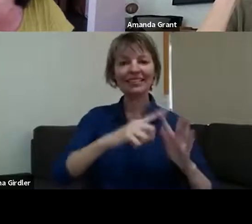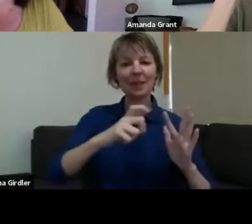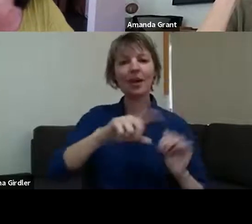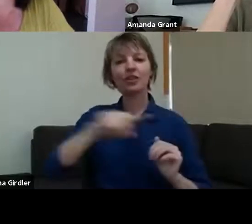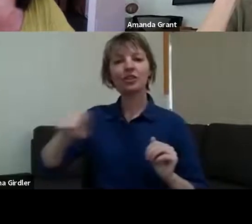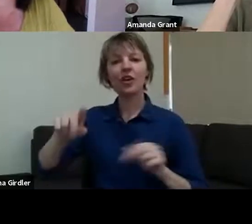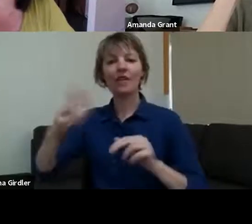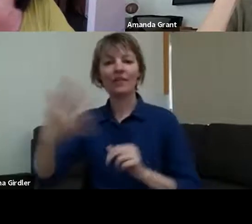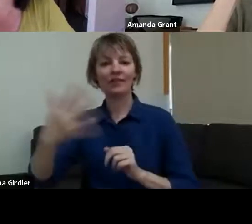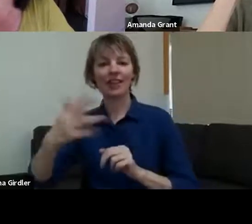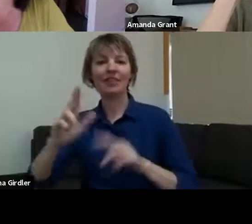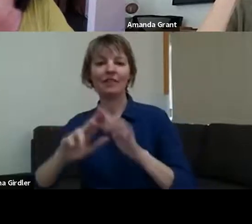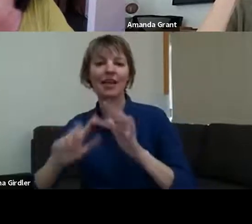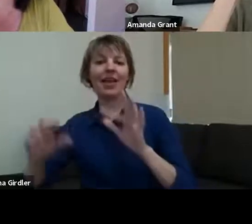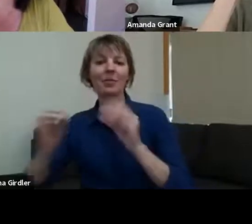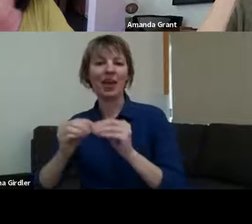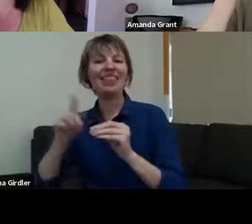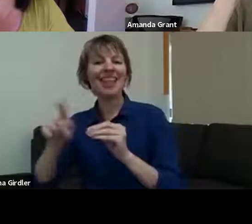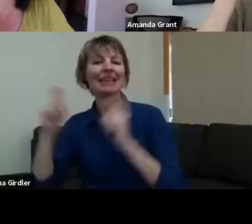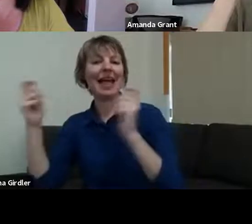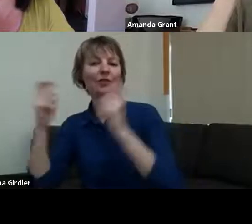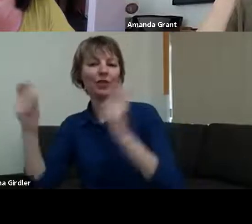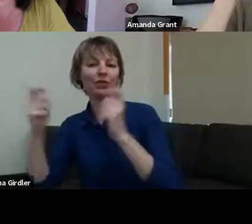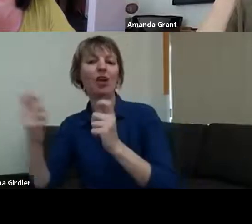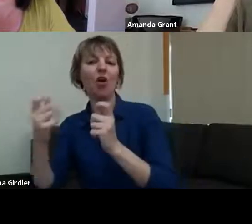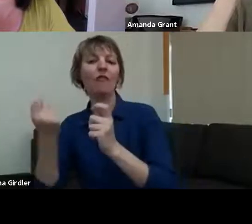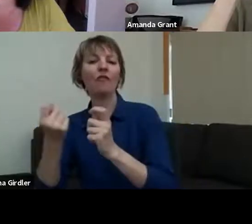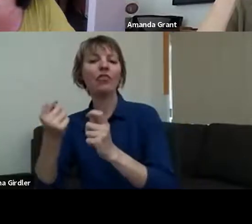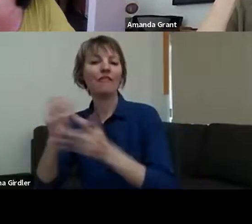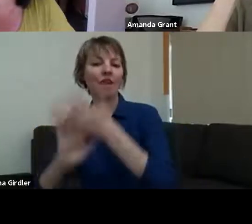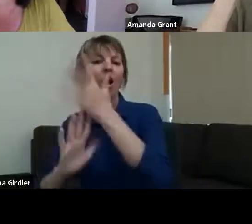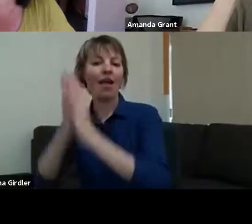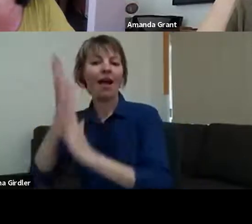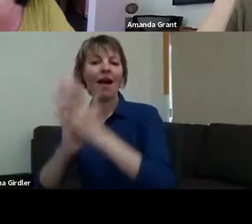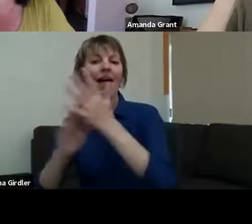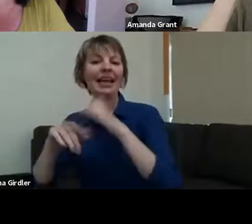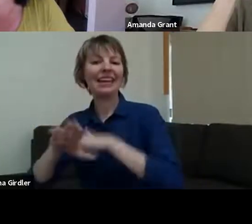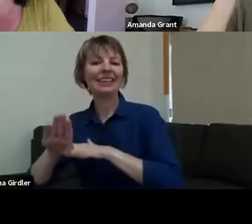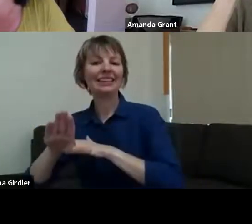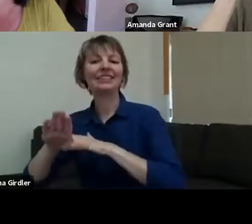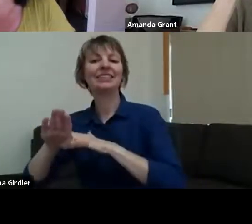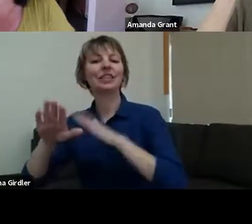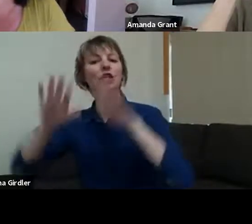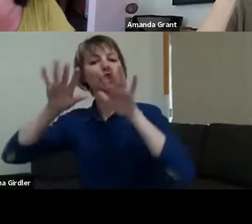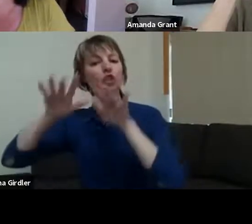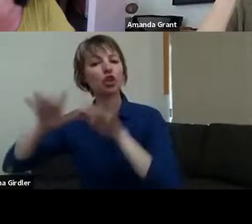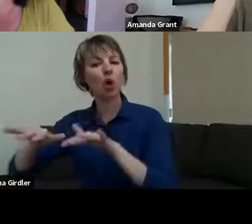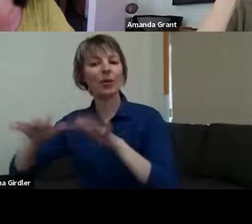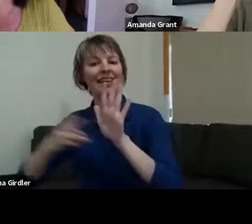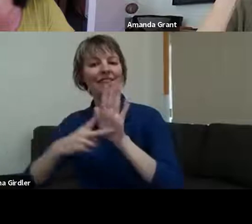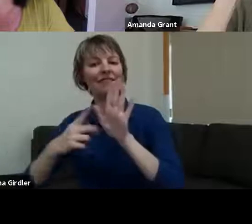anbitious 50 days, until February, the 50th anniversary of the Dunns